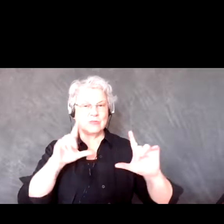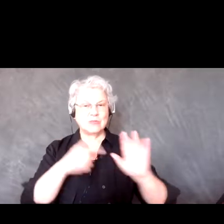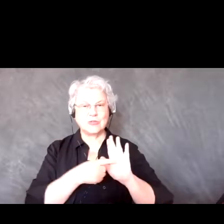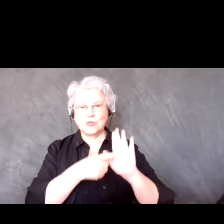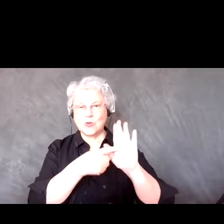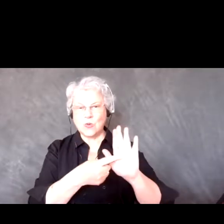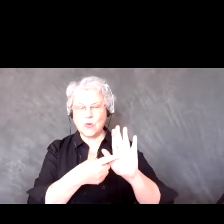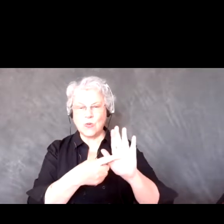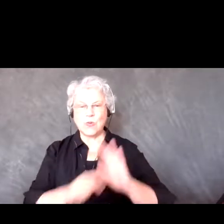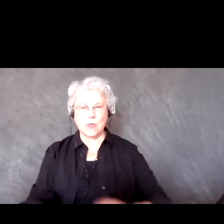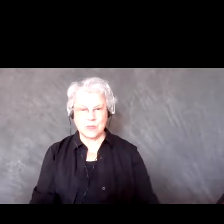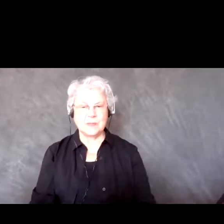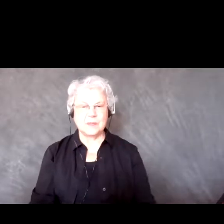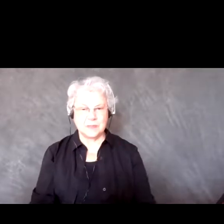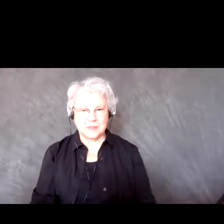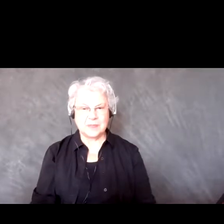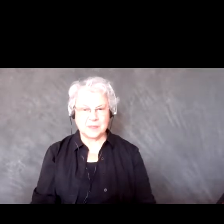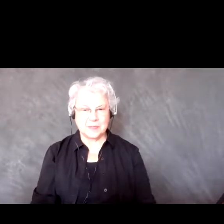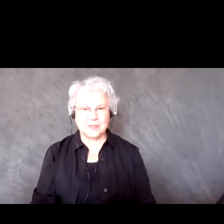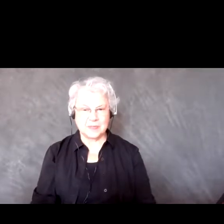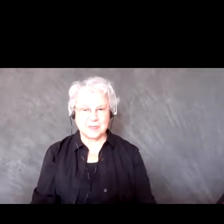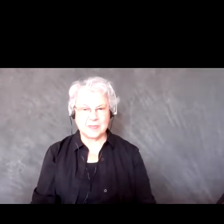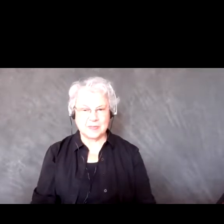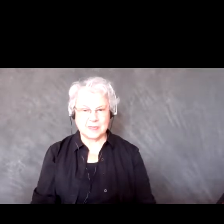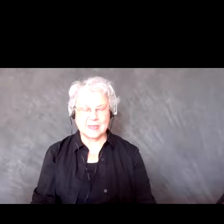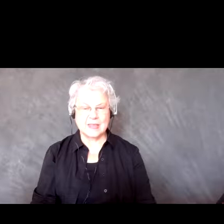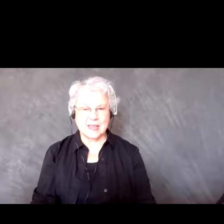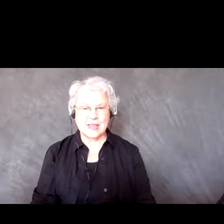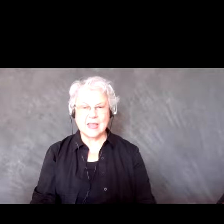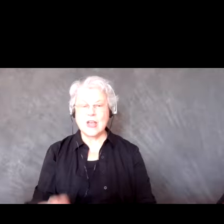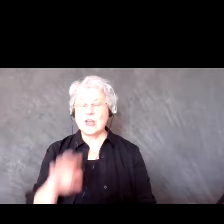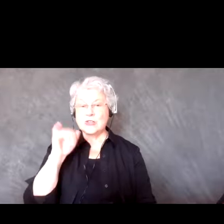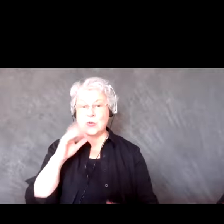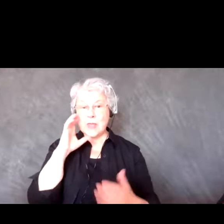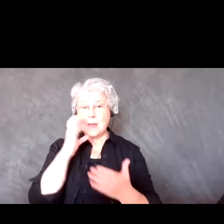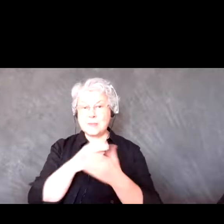Perfect. There we go. I dropped that image in the chat for anyone that would